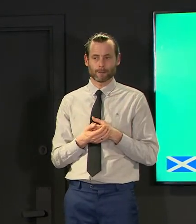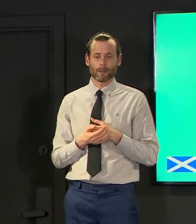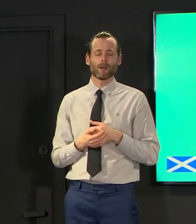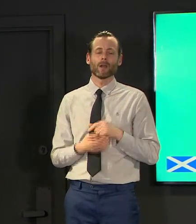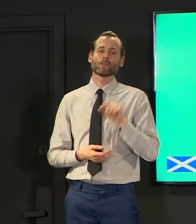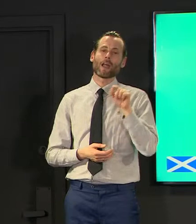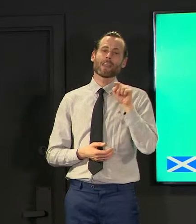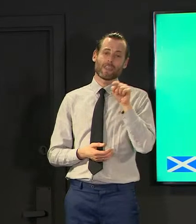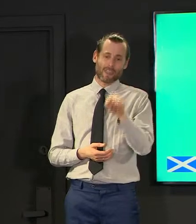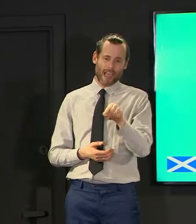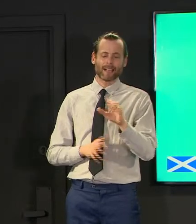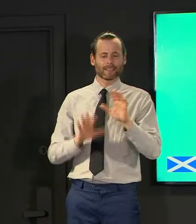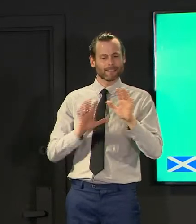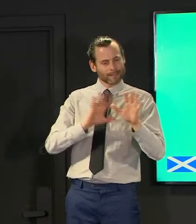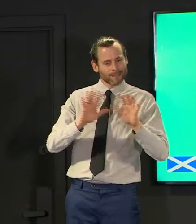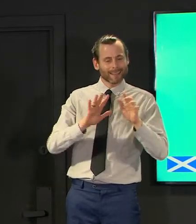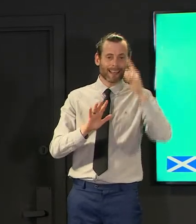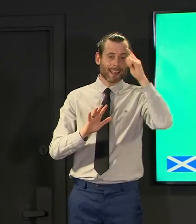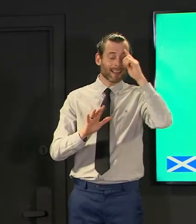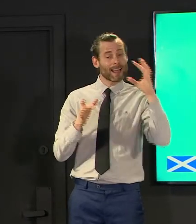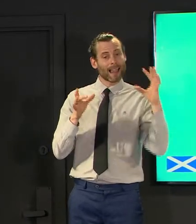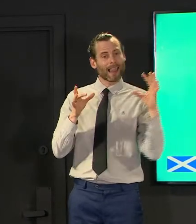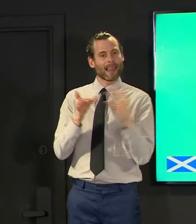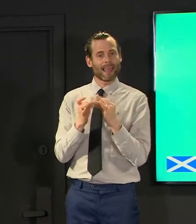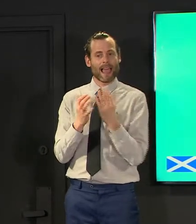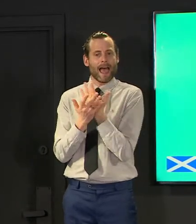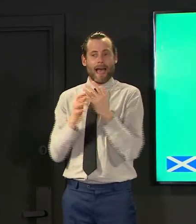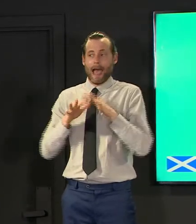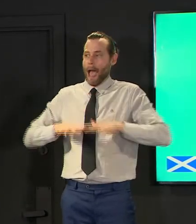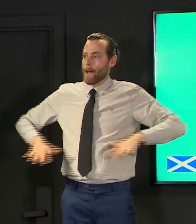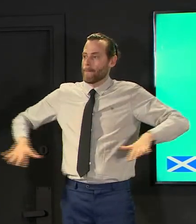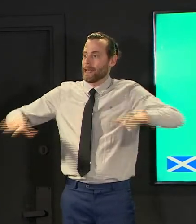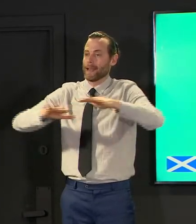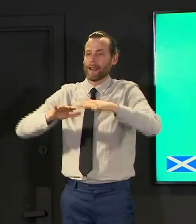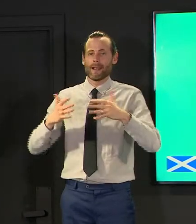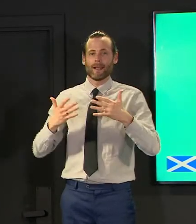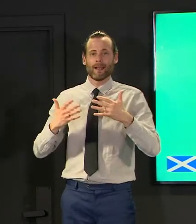so we are preparing for what it would look like if the prevalence is like today and we're also